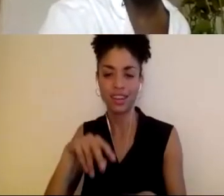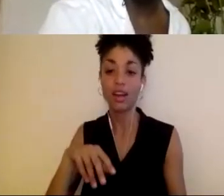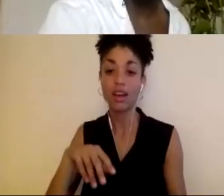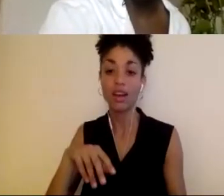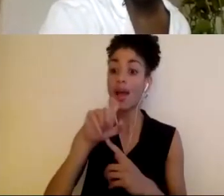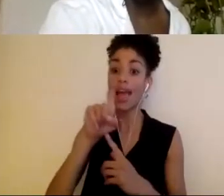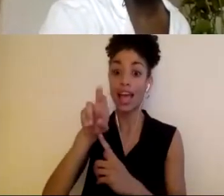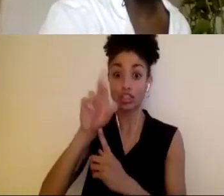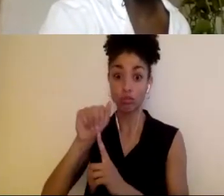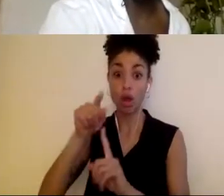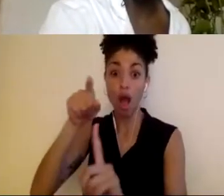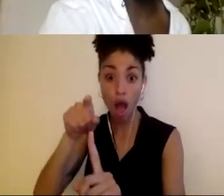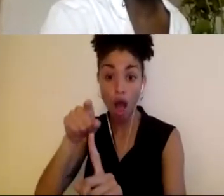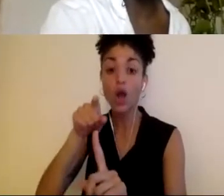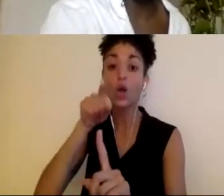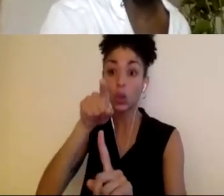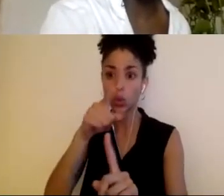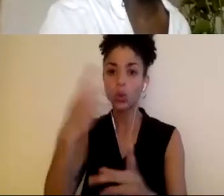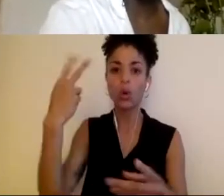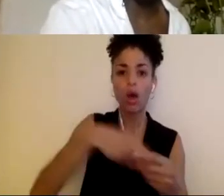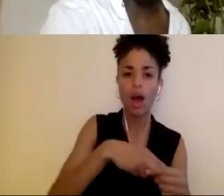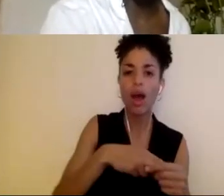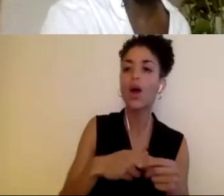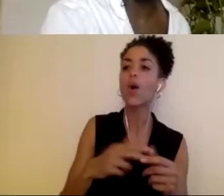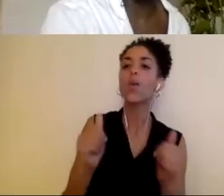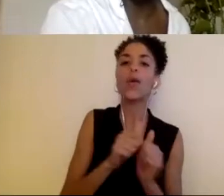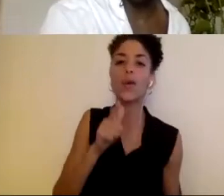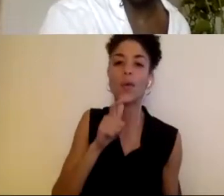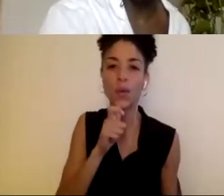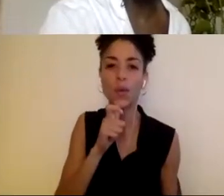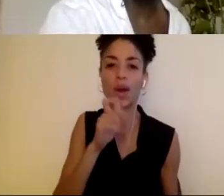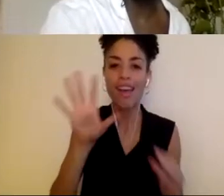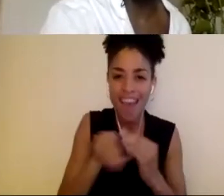something and who can you bring with you?" And make that. Put that into